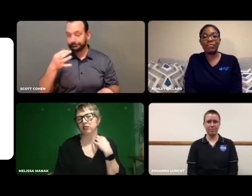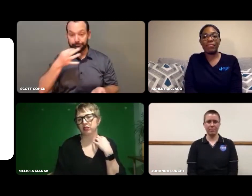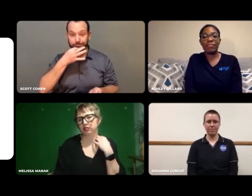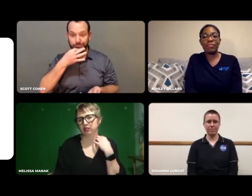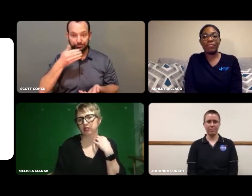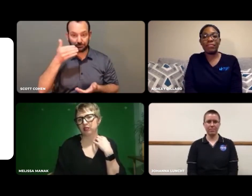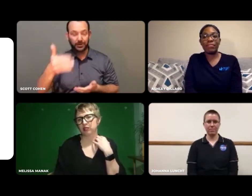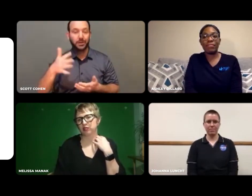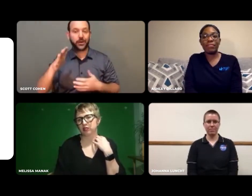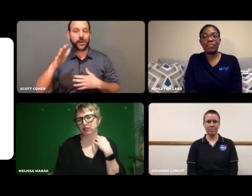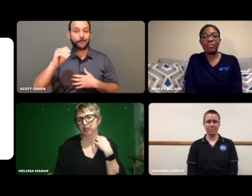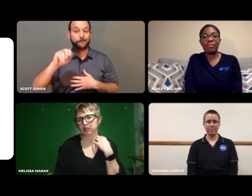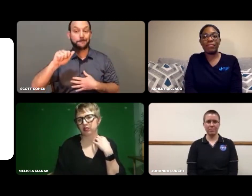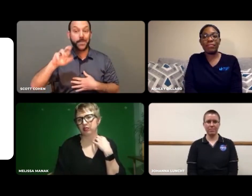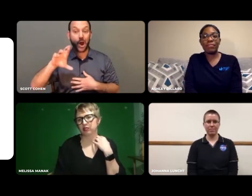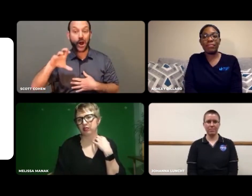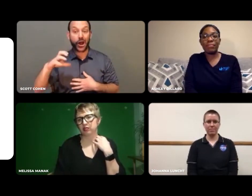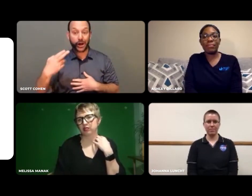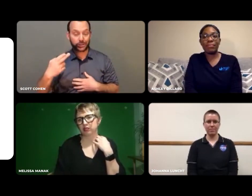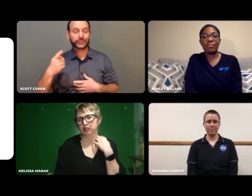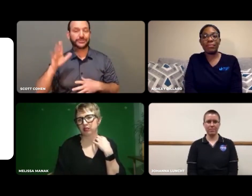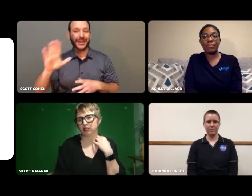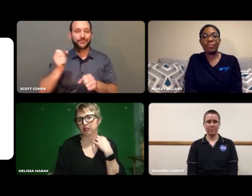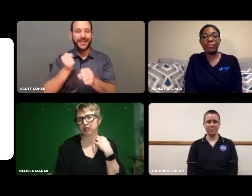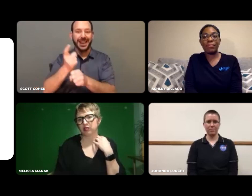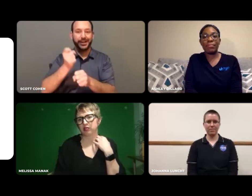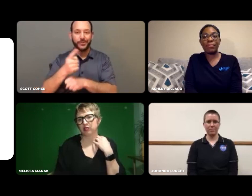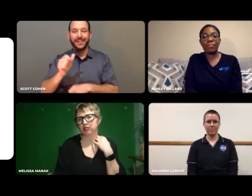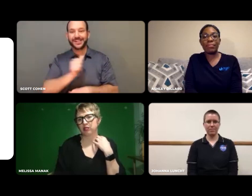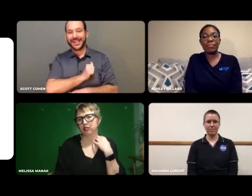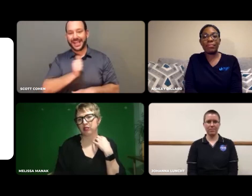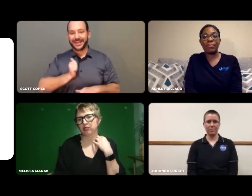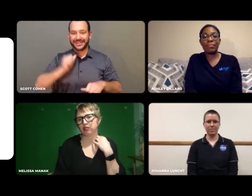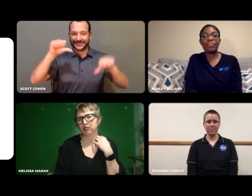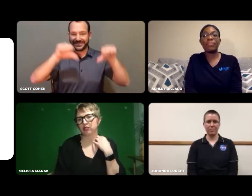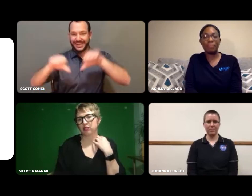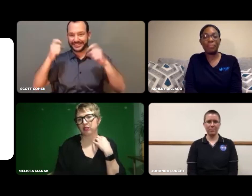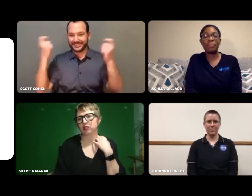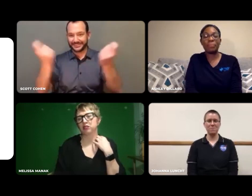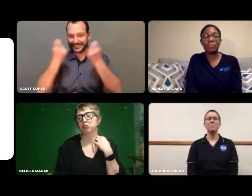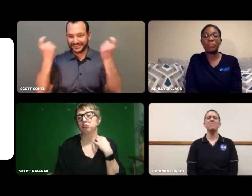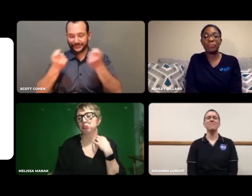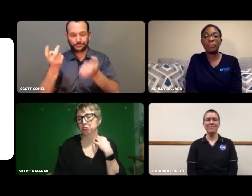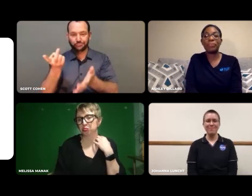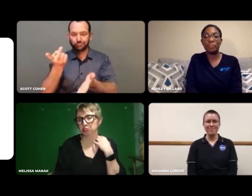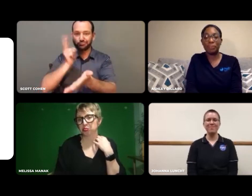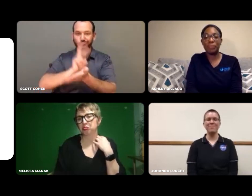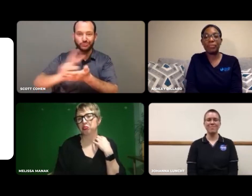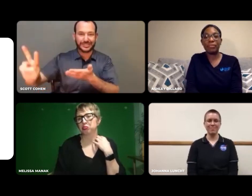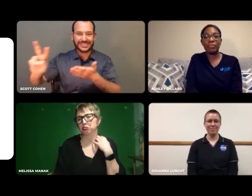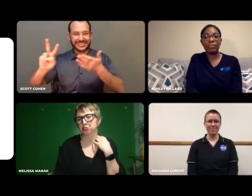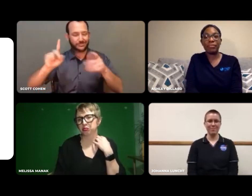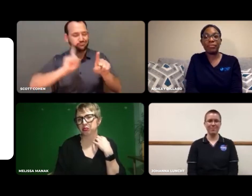Soon we're having the annual two-week science fair.